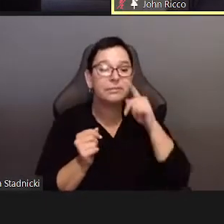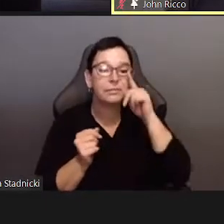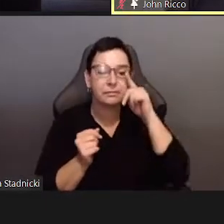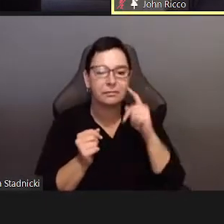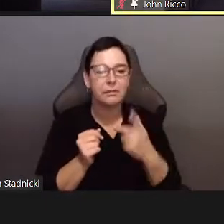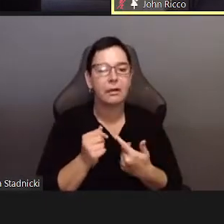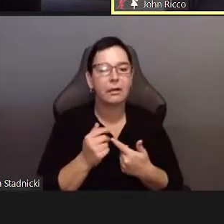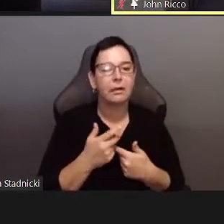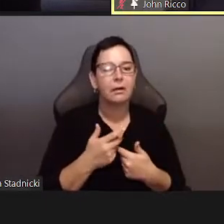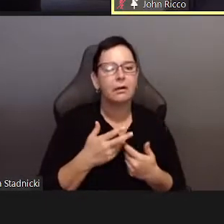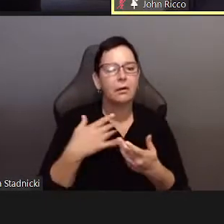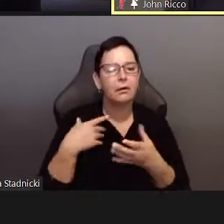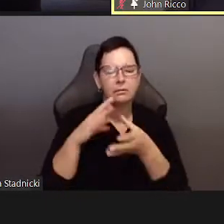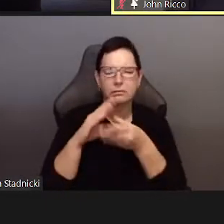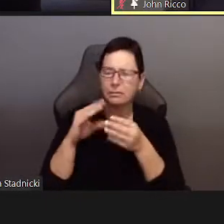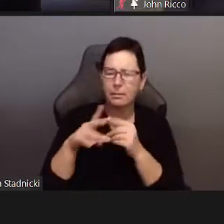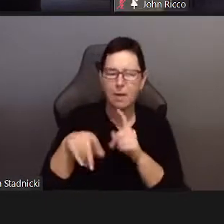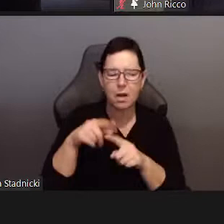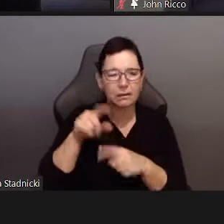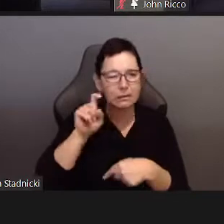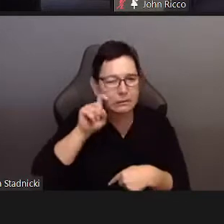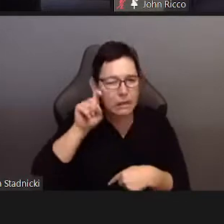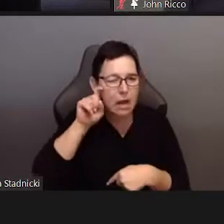I’m always kind of thinking about the question of pleasure.